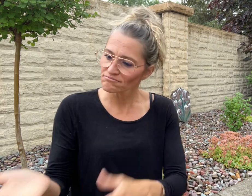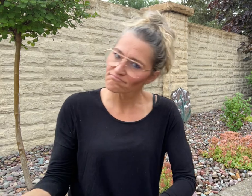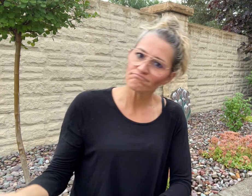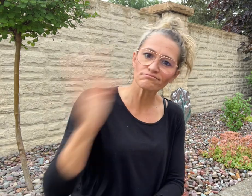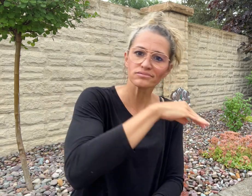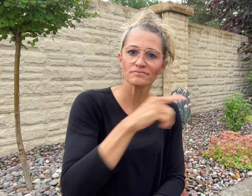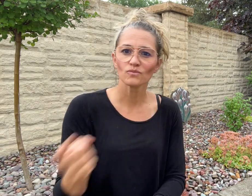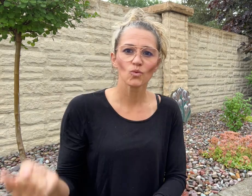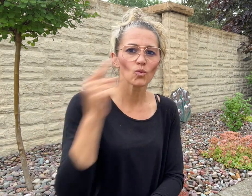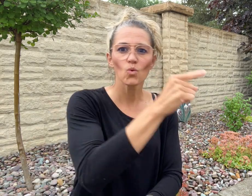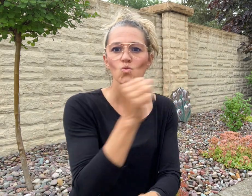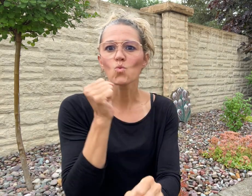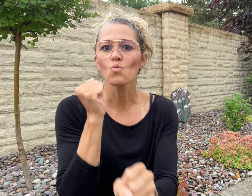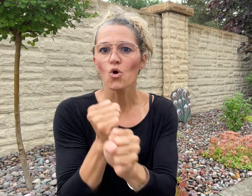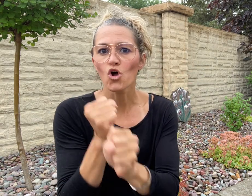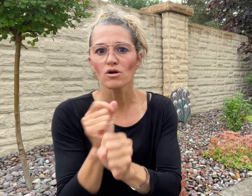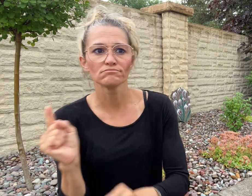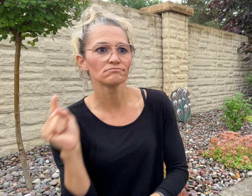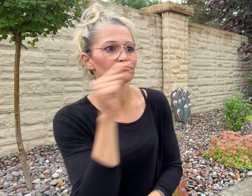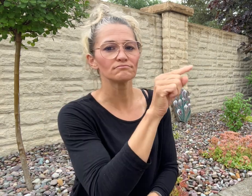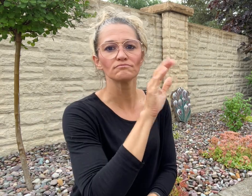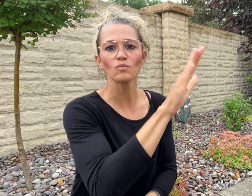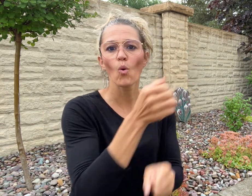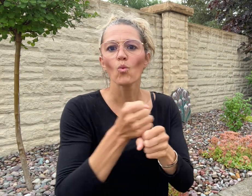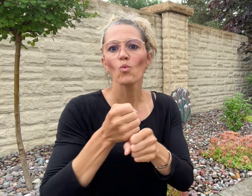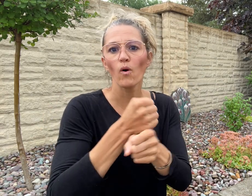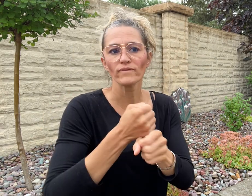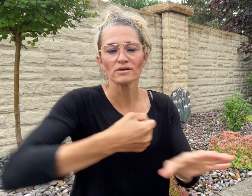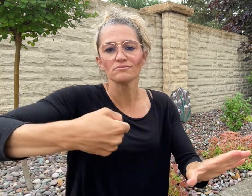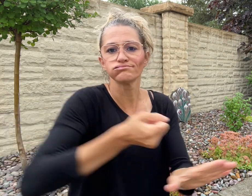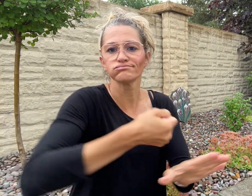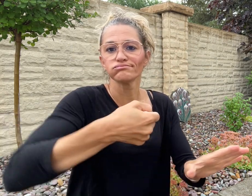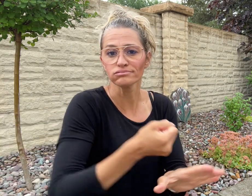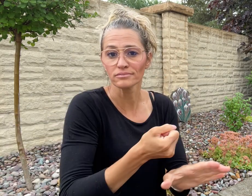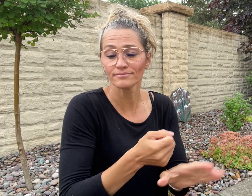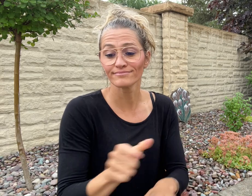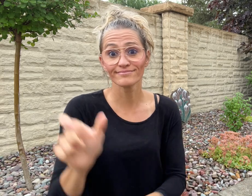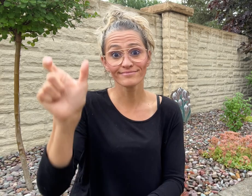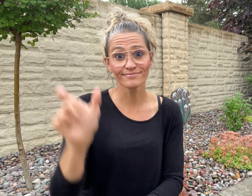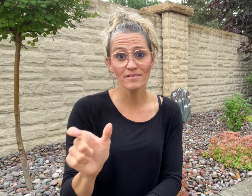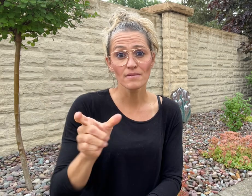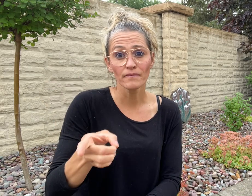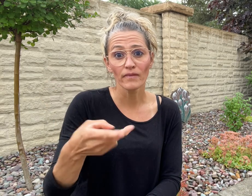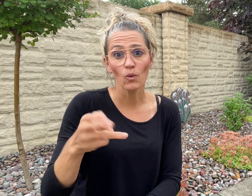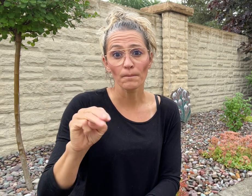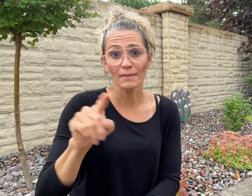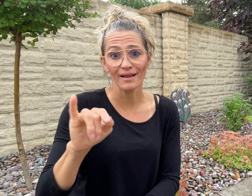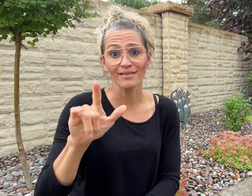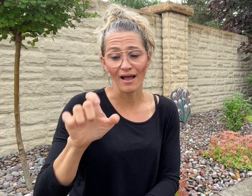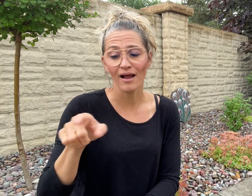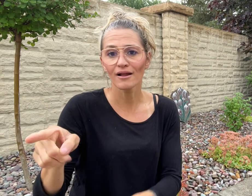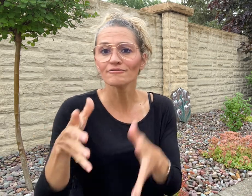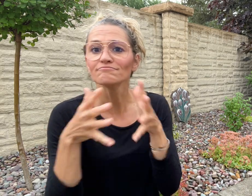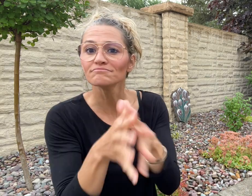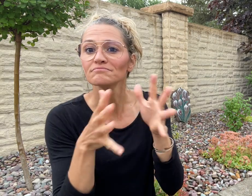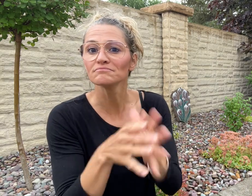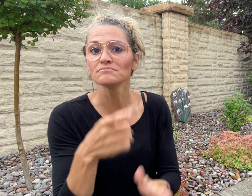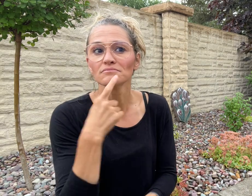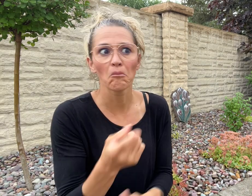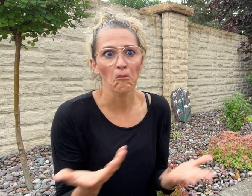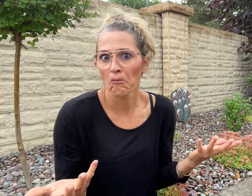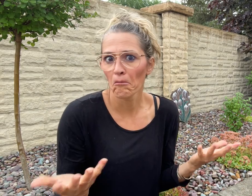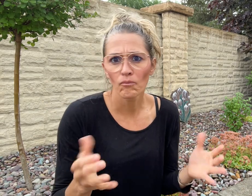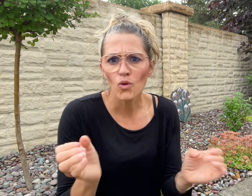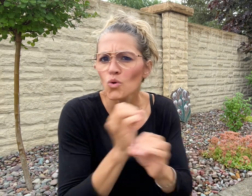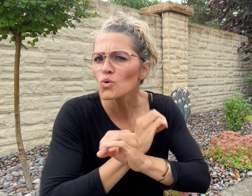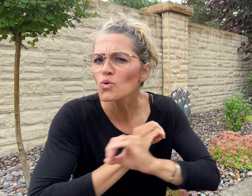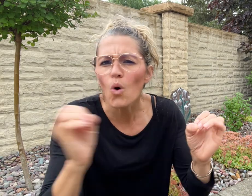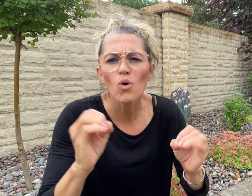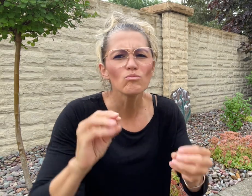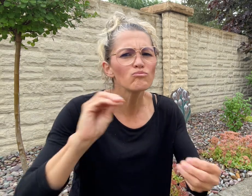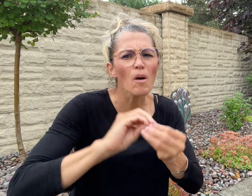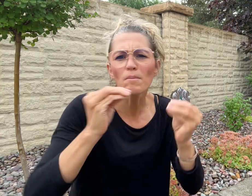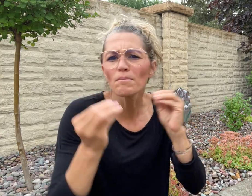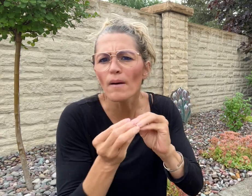Phumzile explains there are no problems between her and